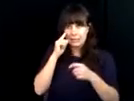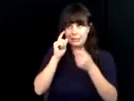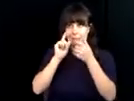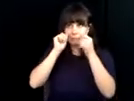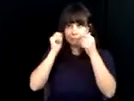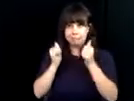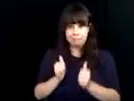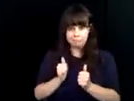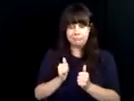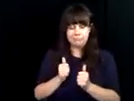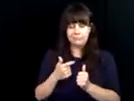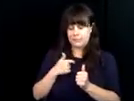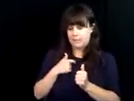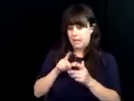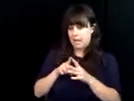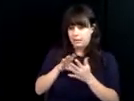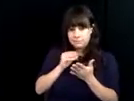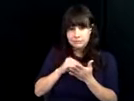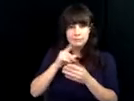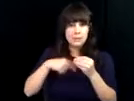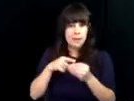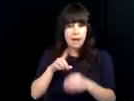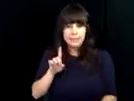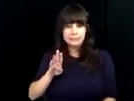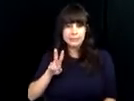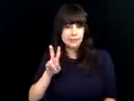heart for several yins. One as a 15 year old teenager who had